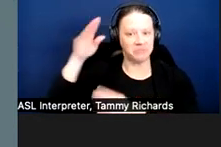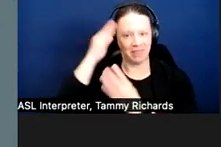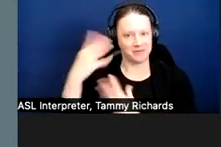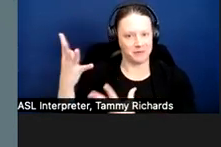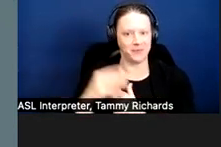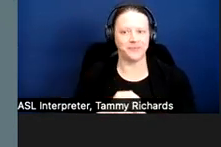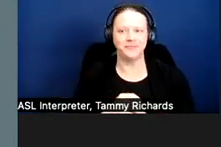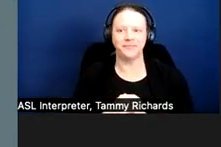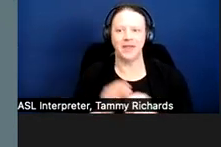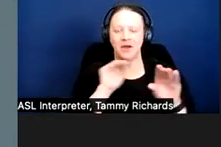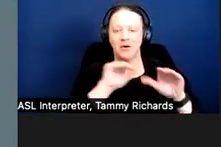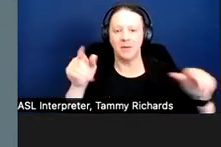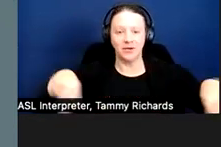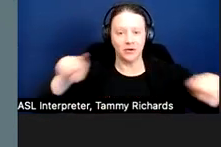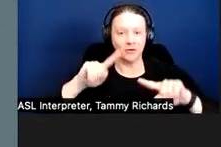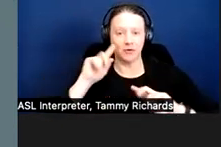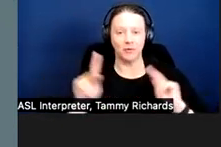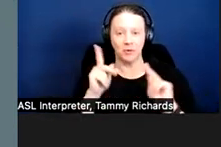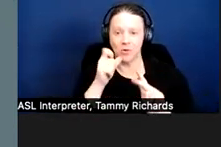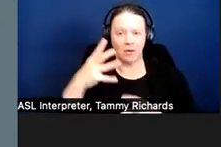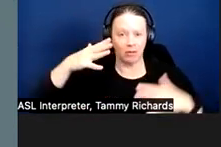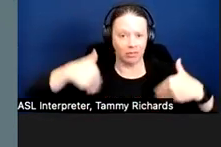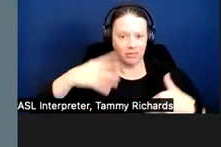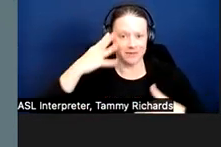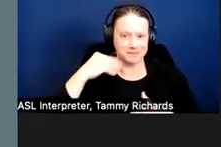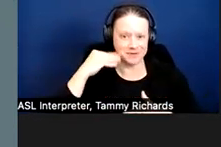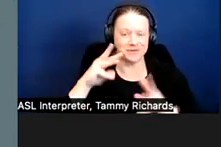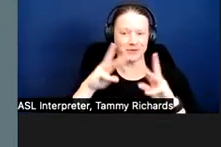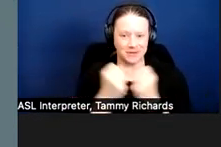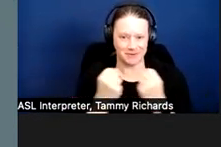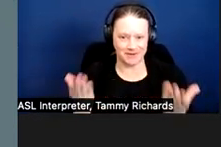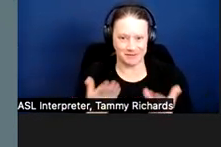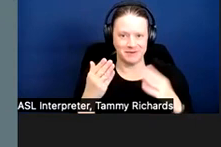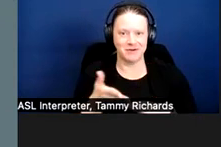Others who haven't been on these webinars previously, a reminder, feel free to use the